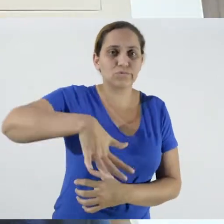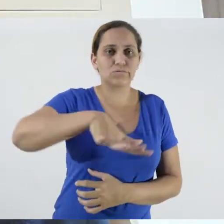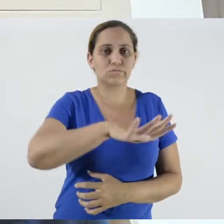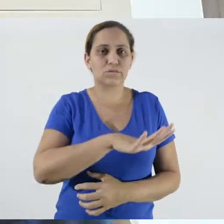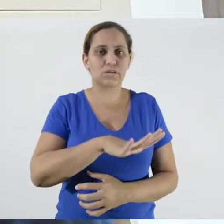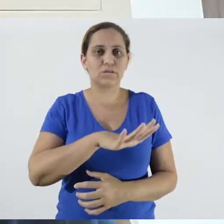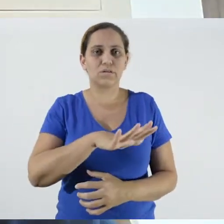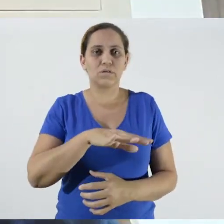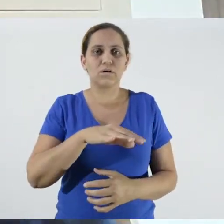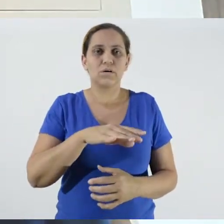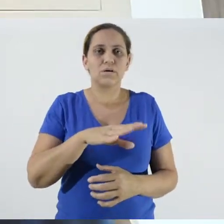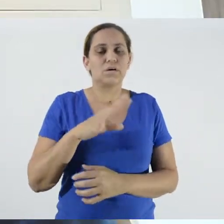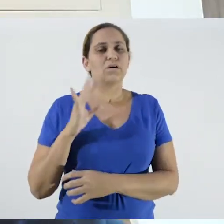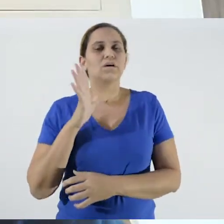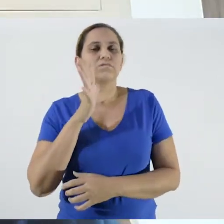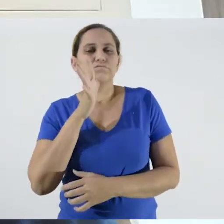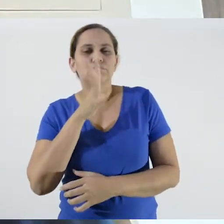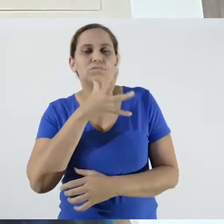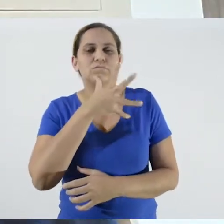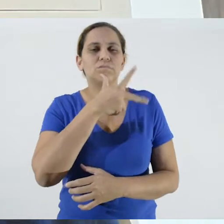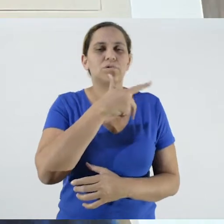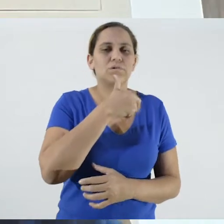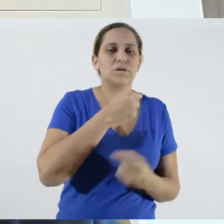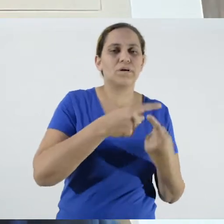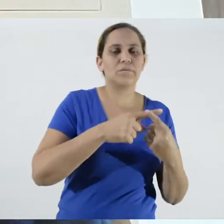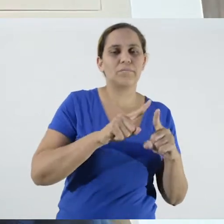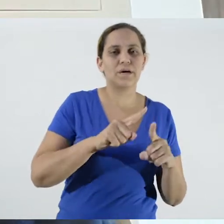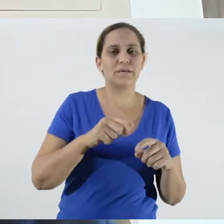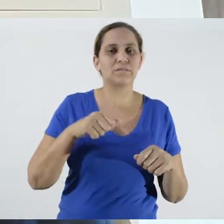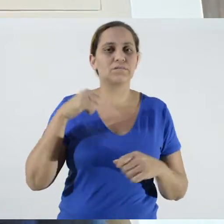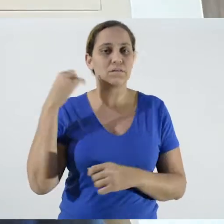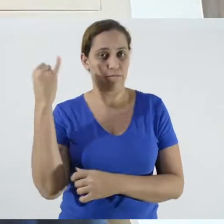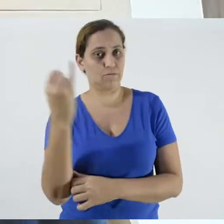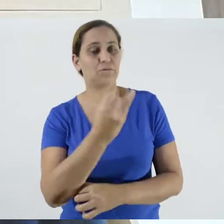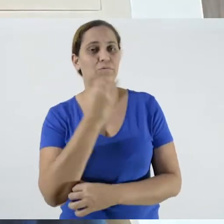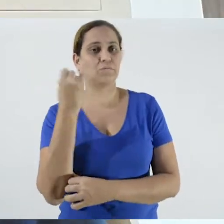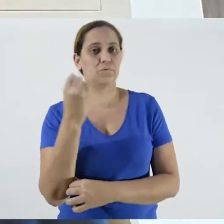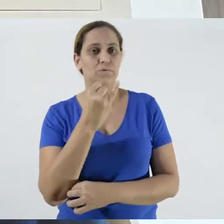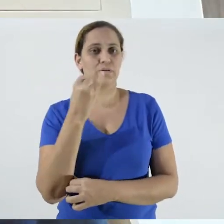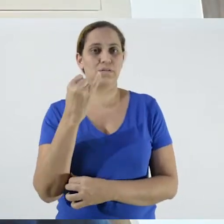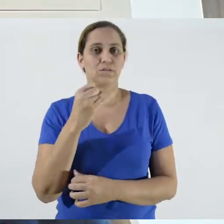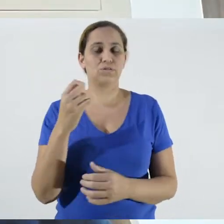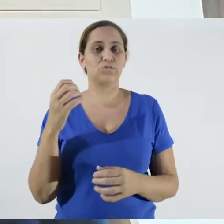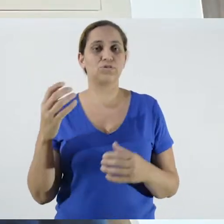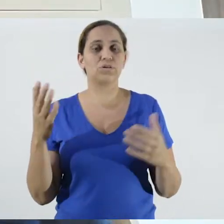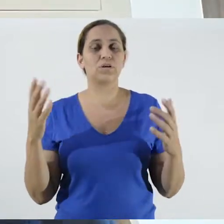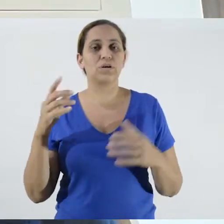only five or ten years from now, was anticipated in face of this pandemic scenario.